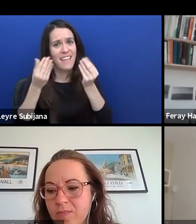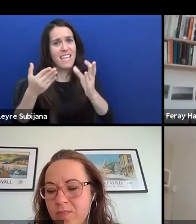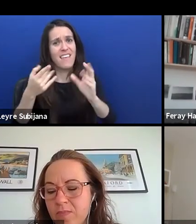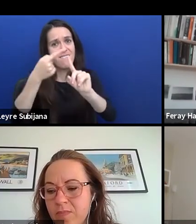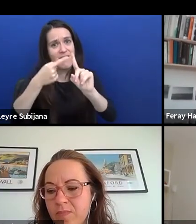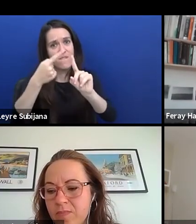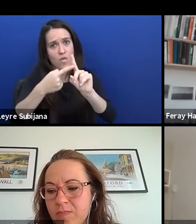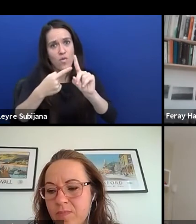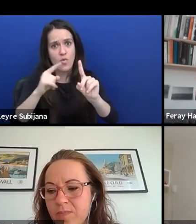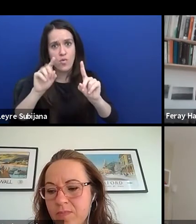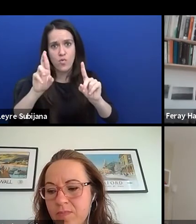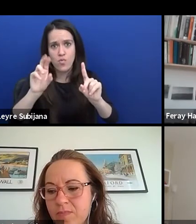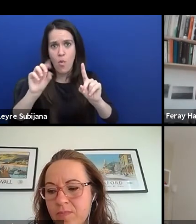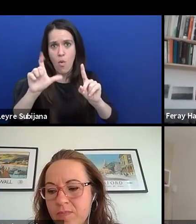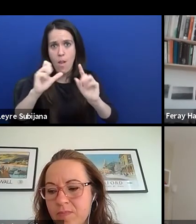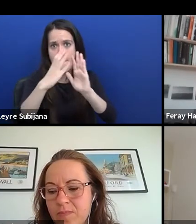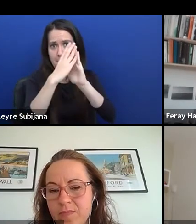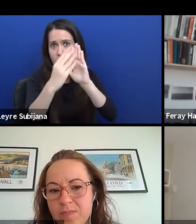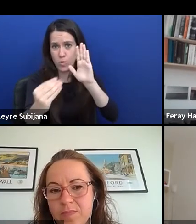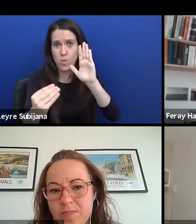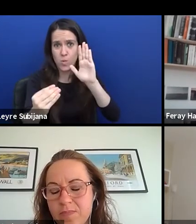or you create affirmative images